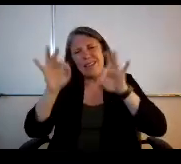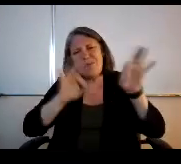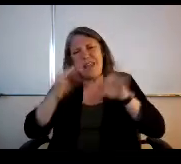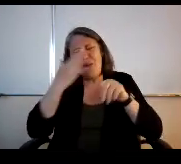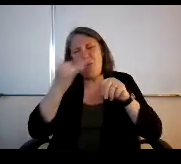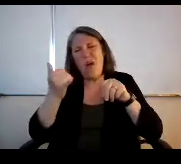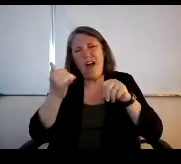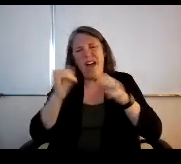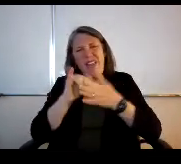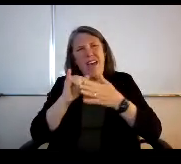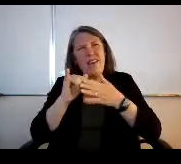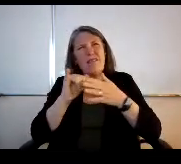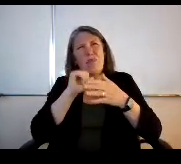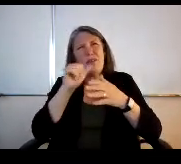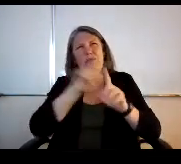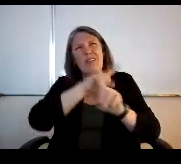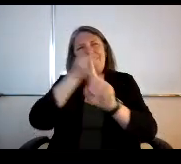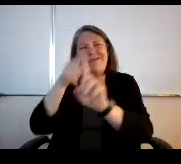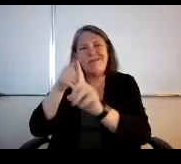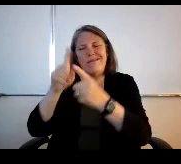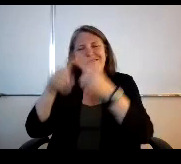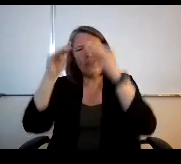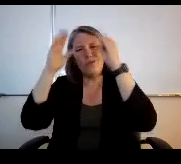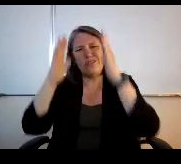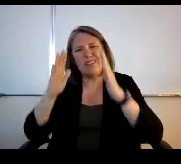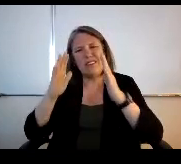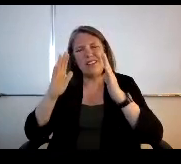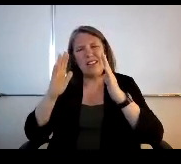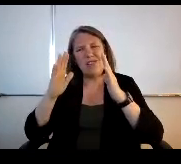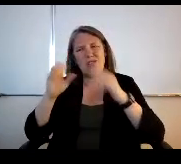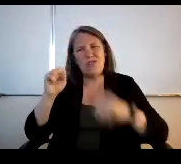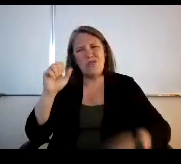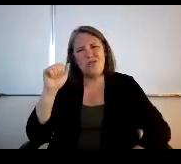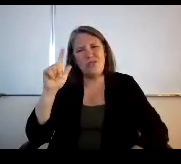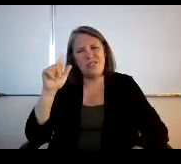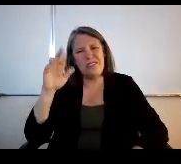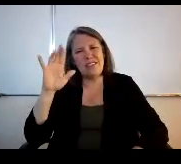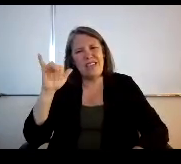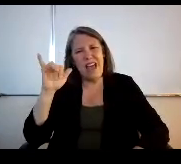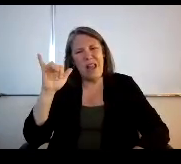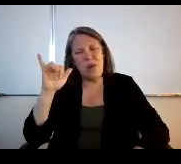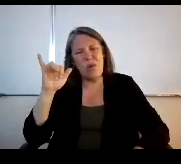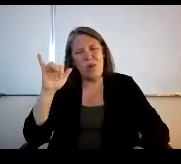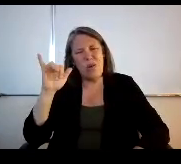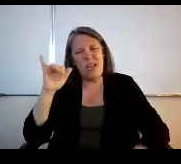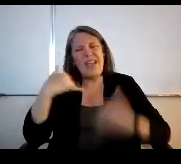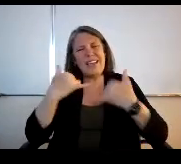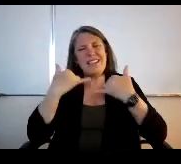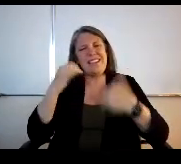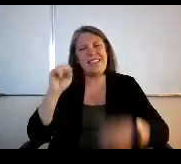why that wouldn't go toward teacher? Salary existing salary has to be connected to covid,